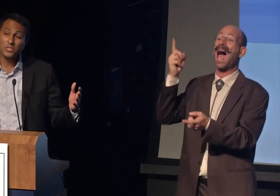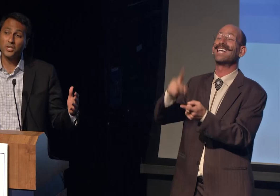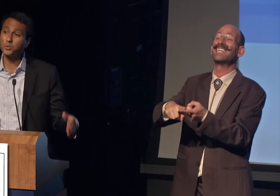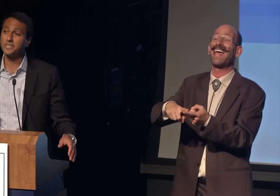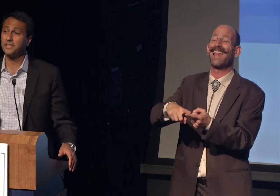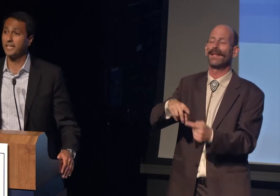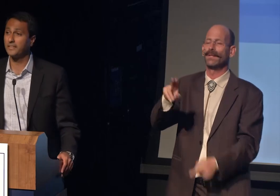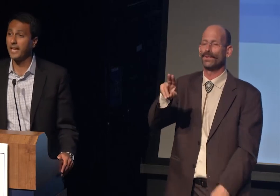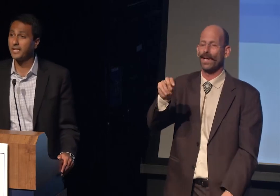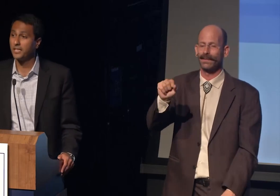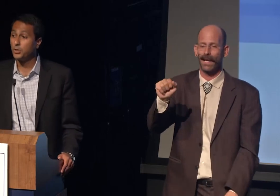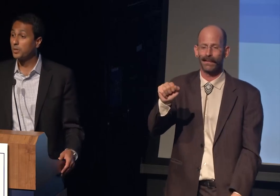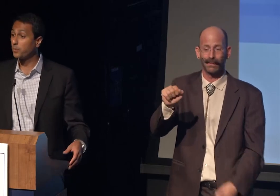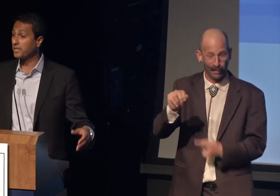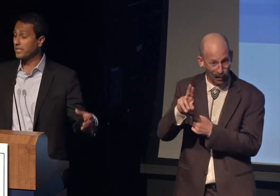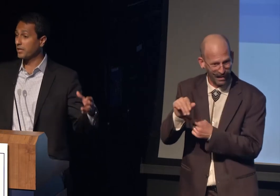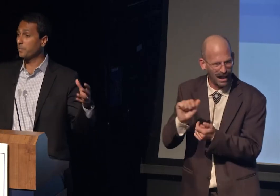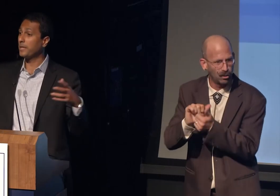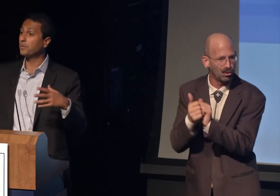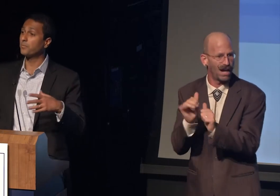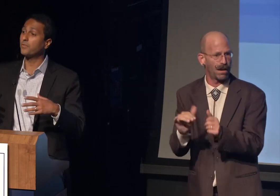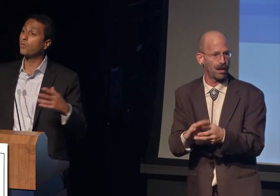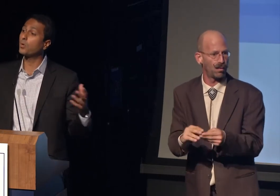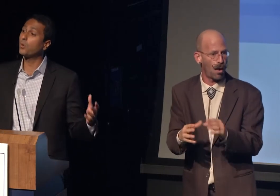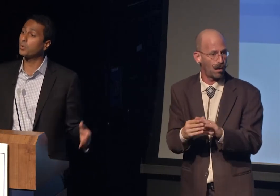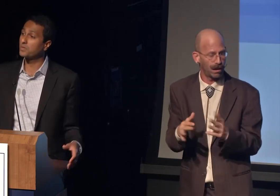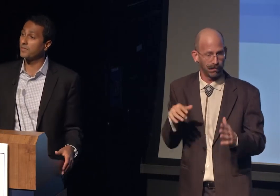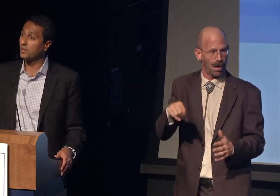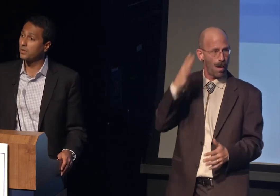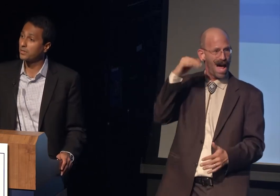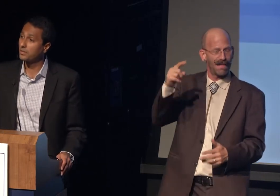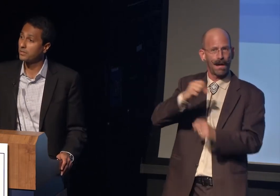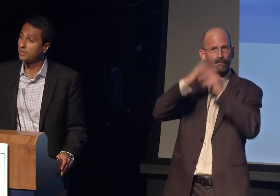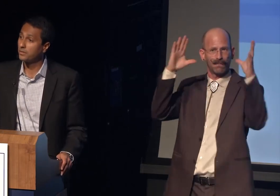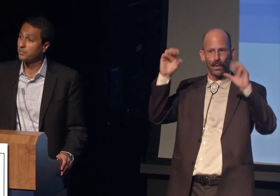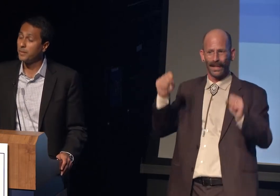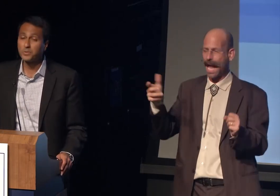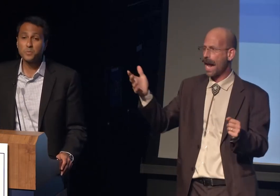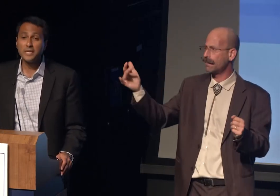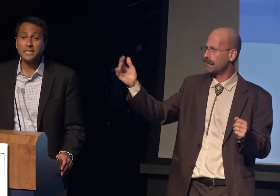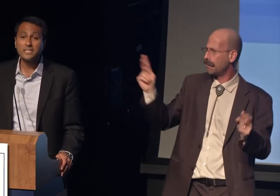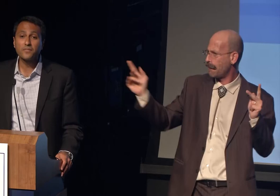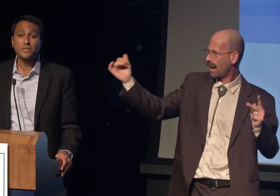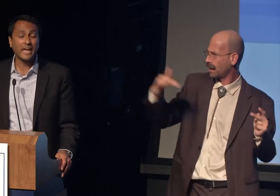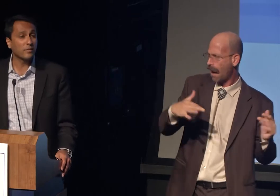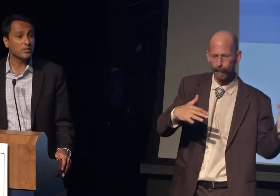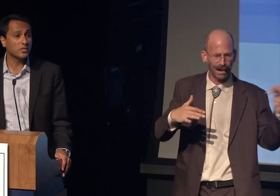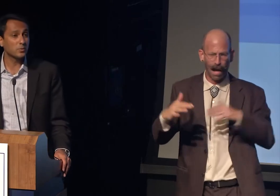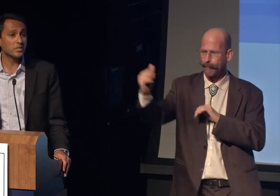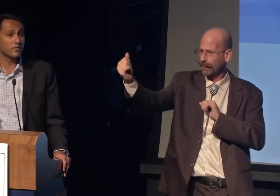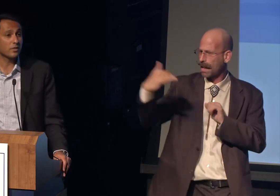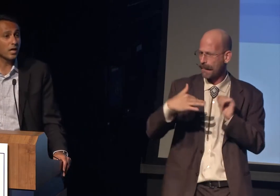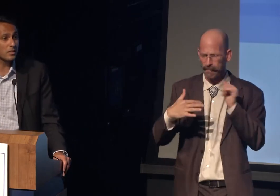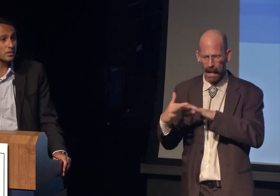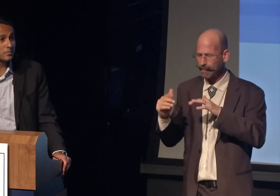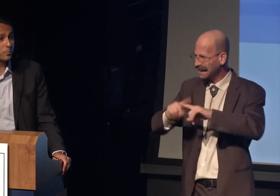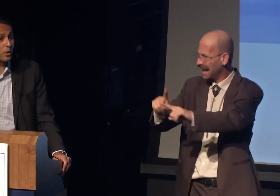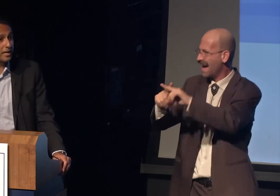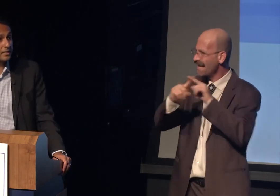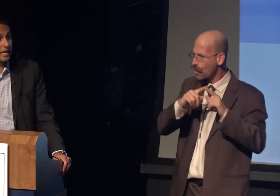First country to think that you could bring together people from the four corners of the earth, people speaking different languages, with different customs,